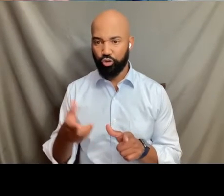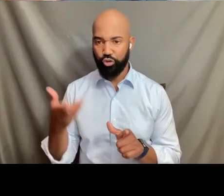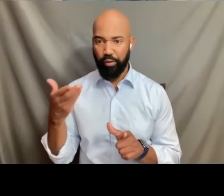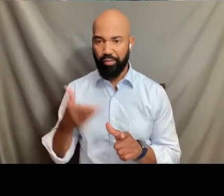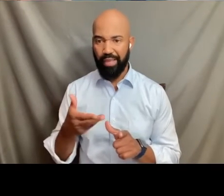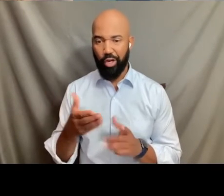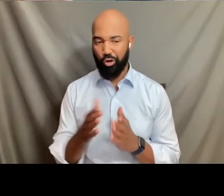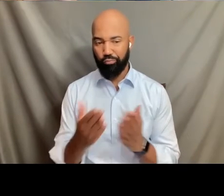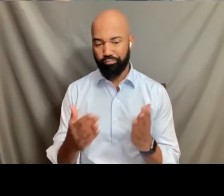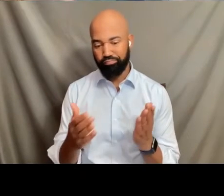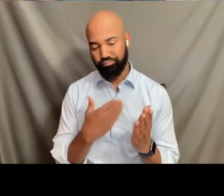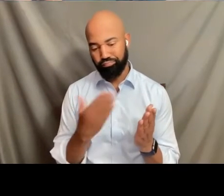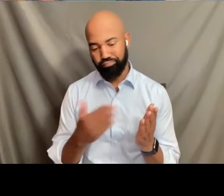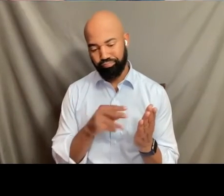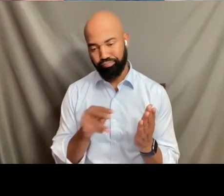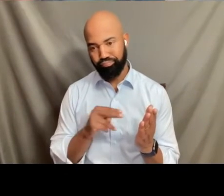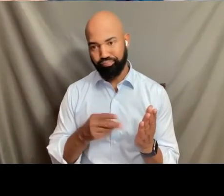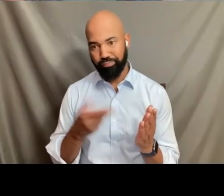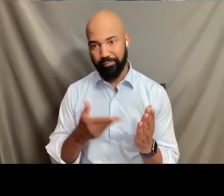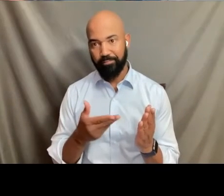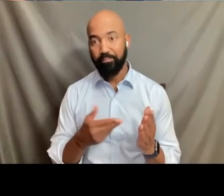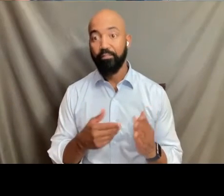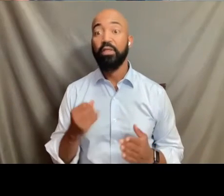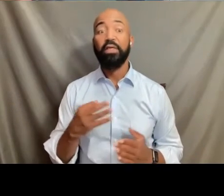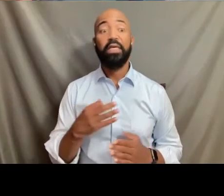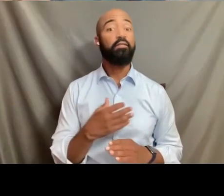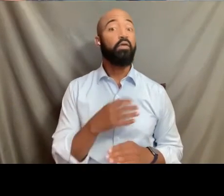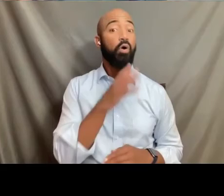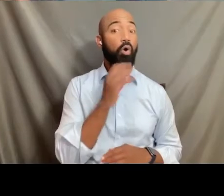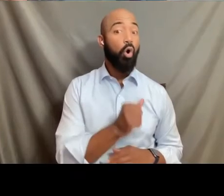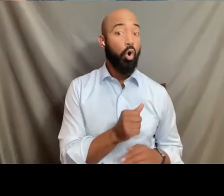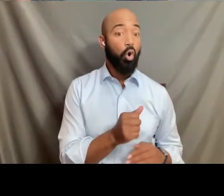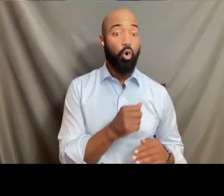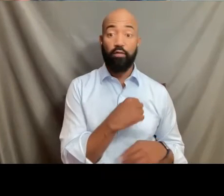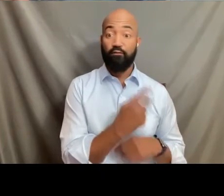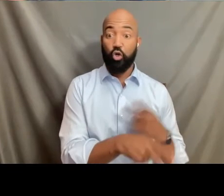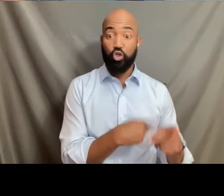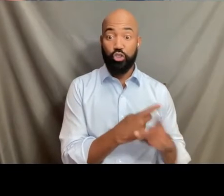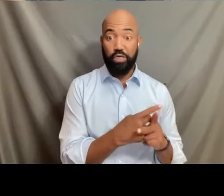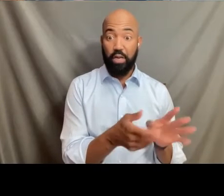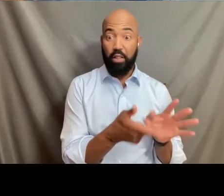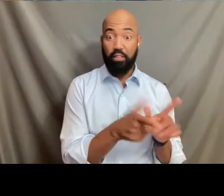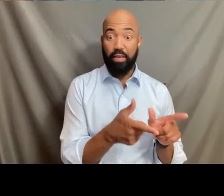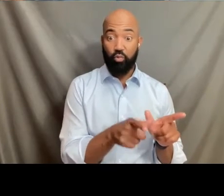If you stay wedded to the old language that talks about this in that way,